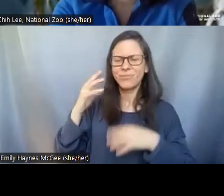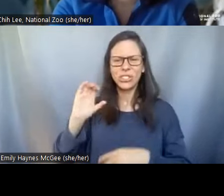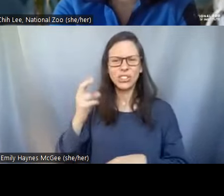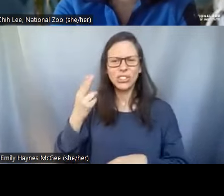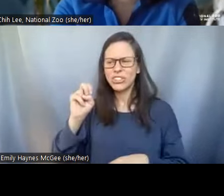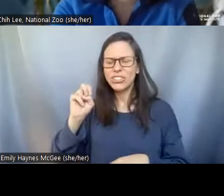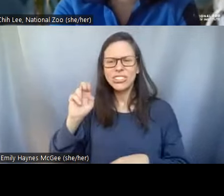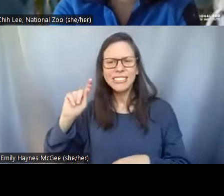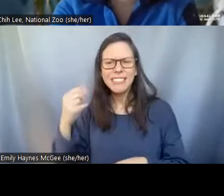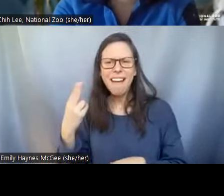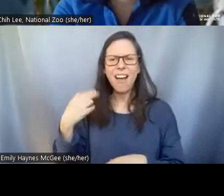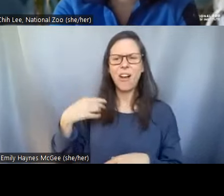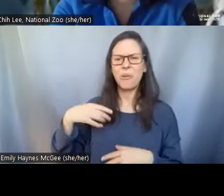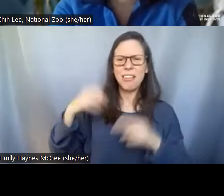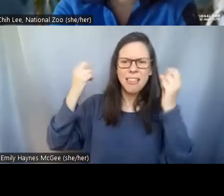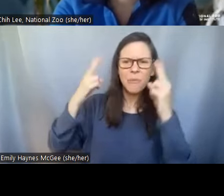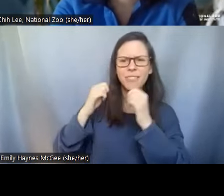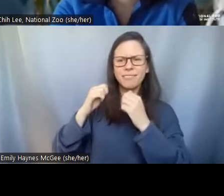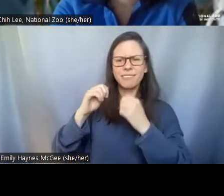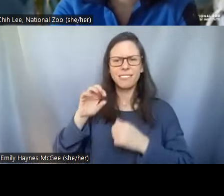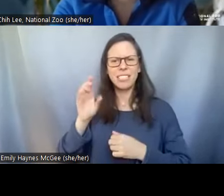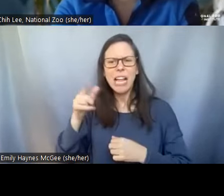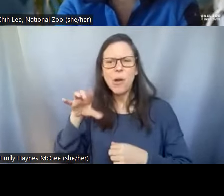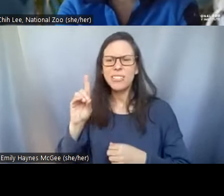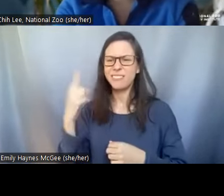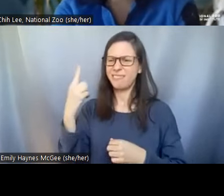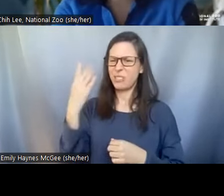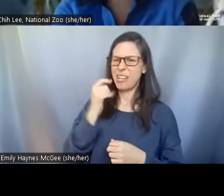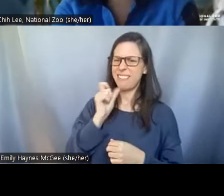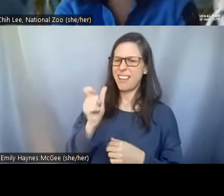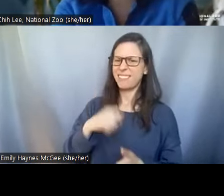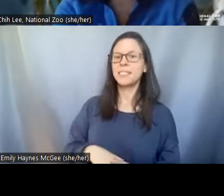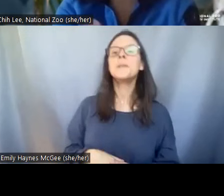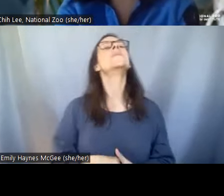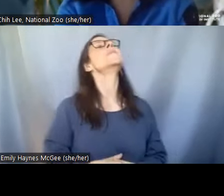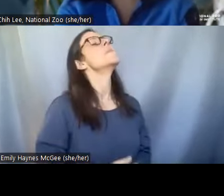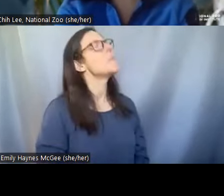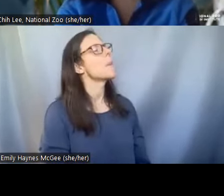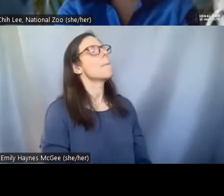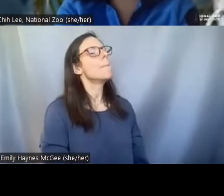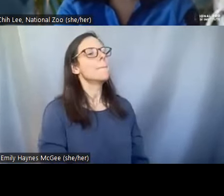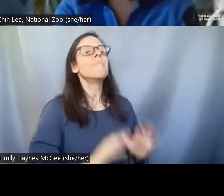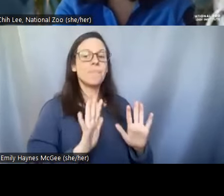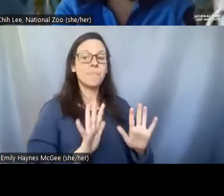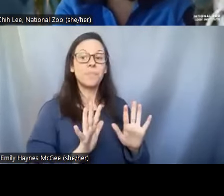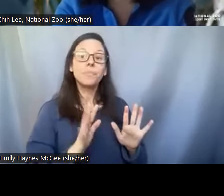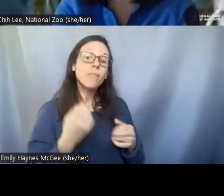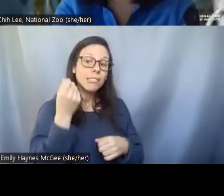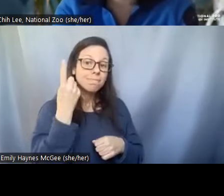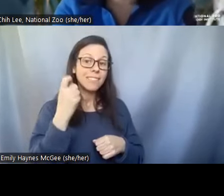Dr. Pei-Chih Lee: Well because right now we're still developing the techniques so